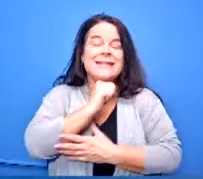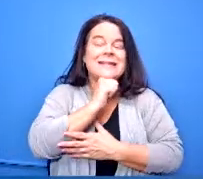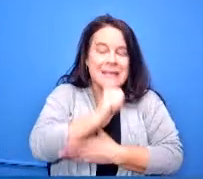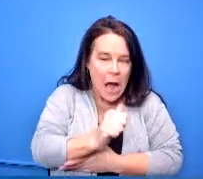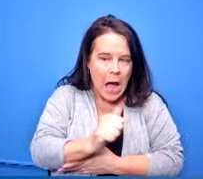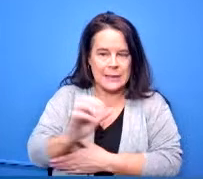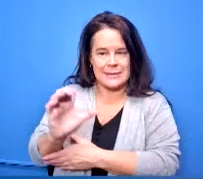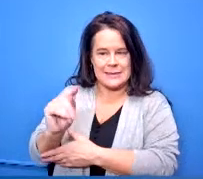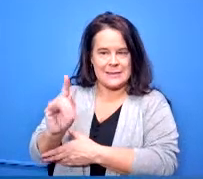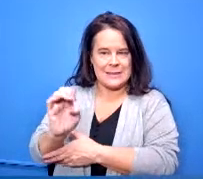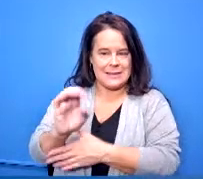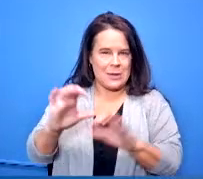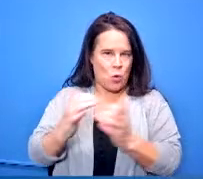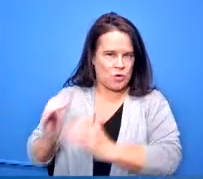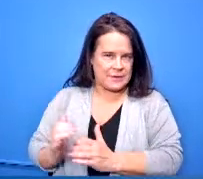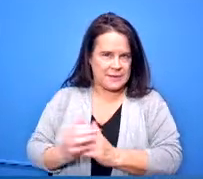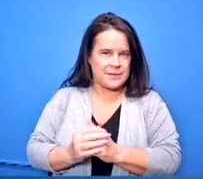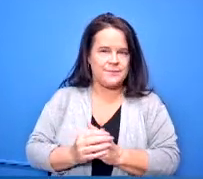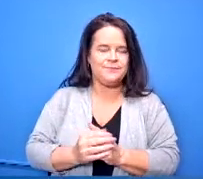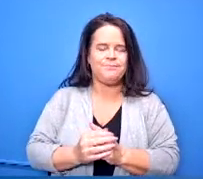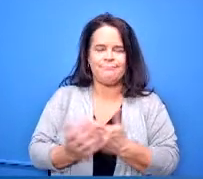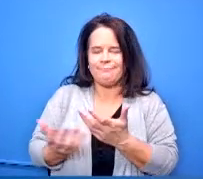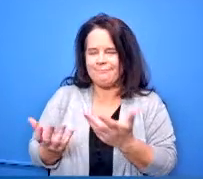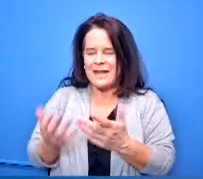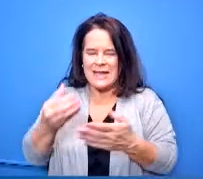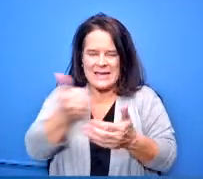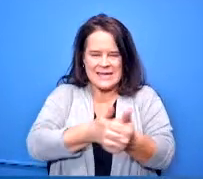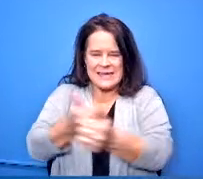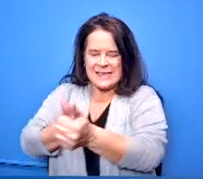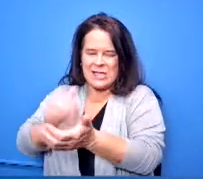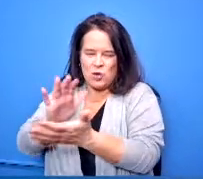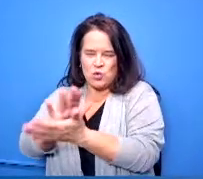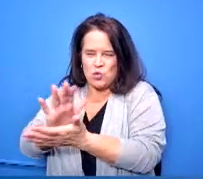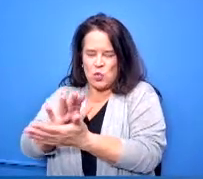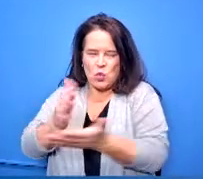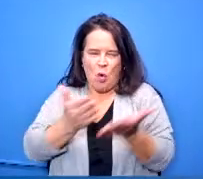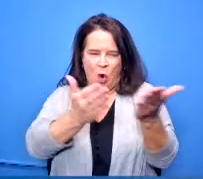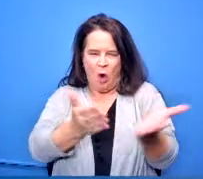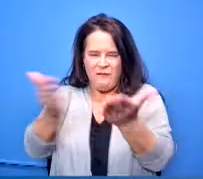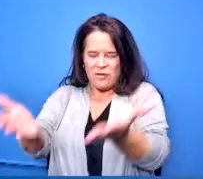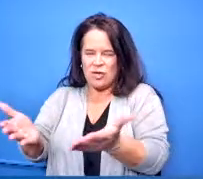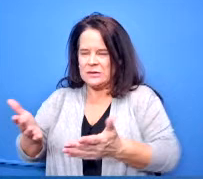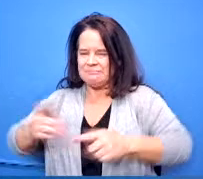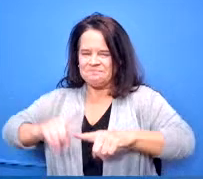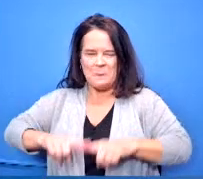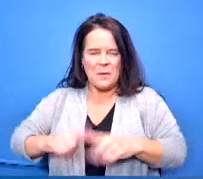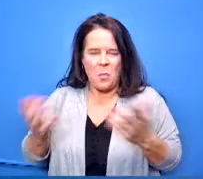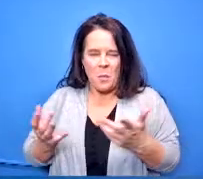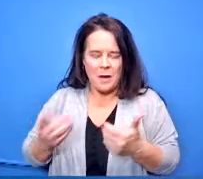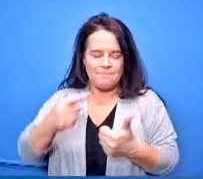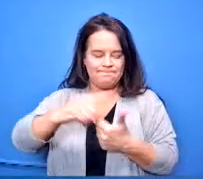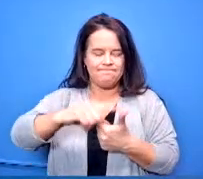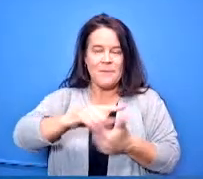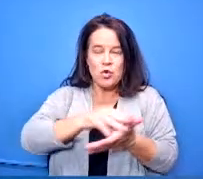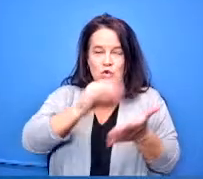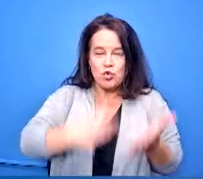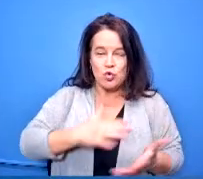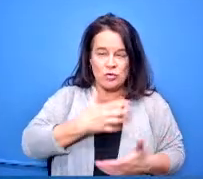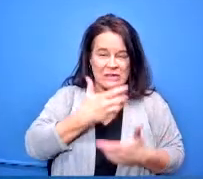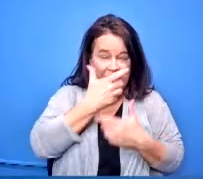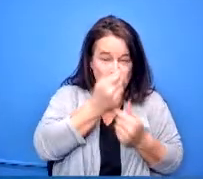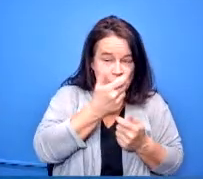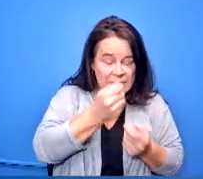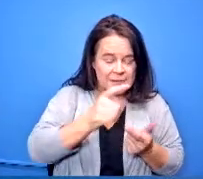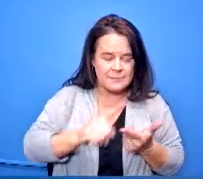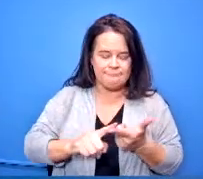what each school offers is impact impacted by student interest teacher licensure and then of